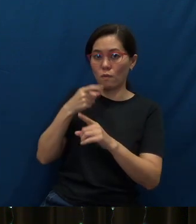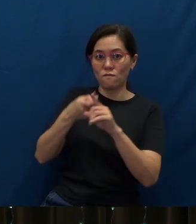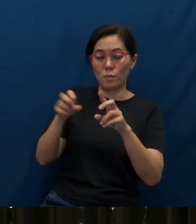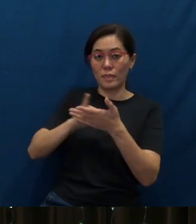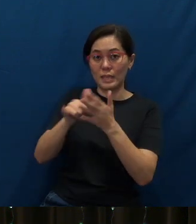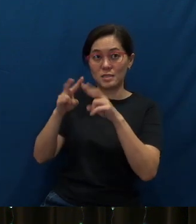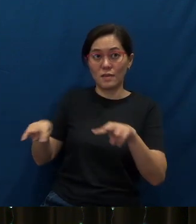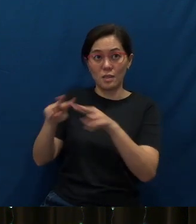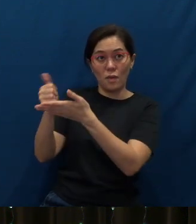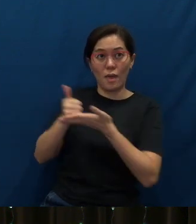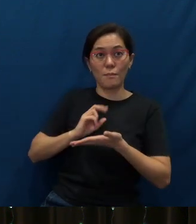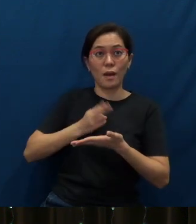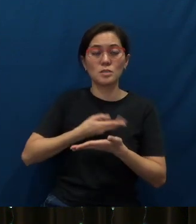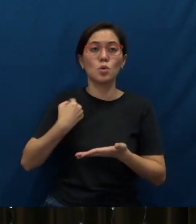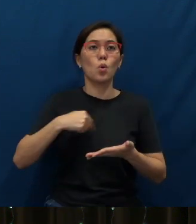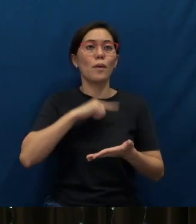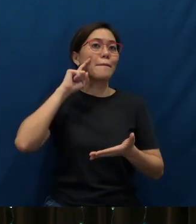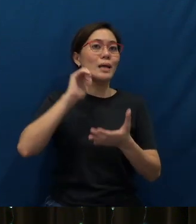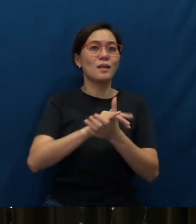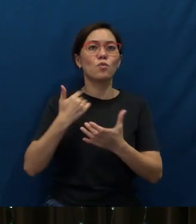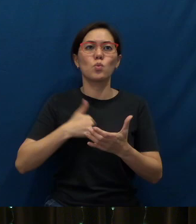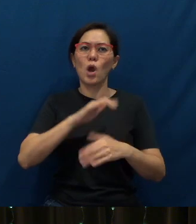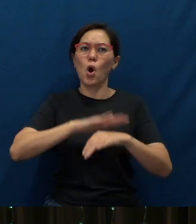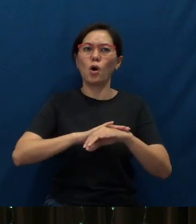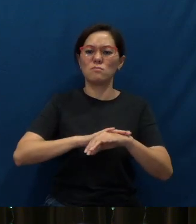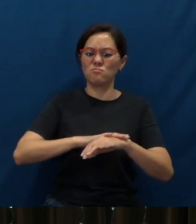“We believe that we are on the face of the earth